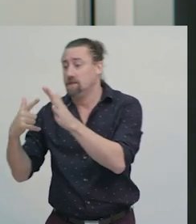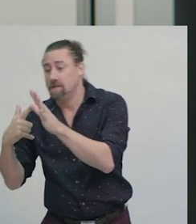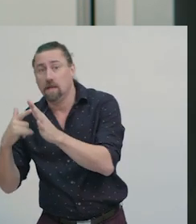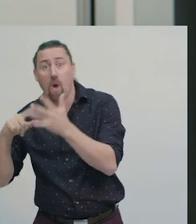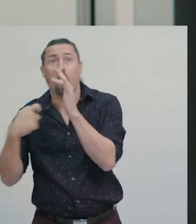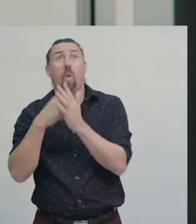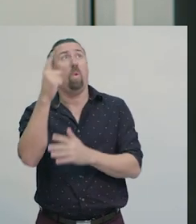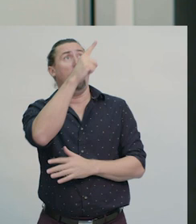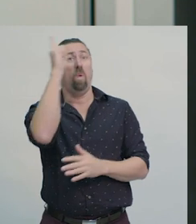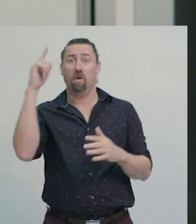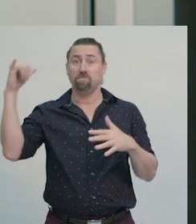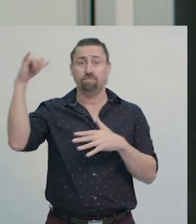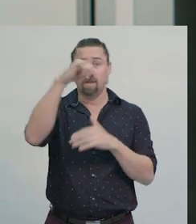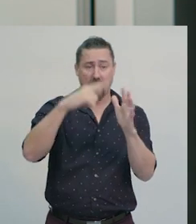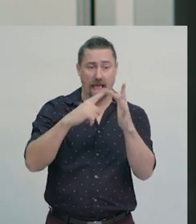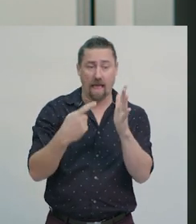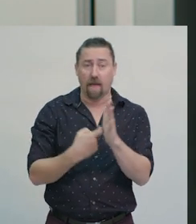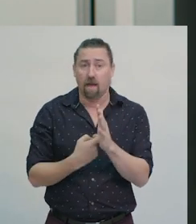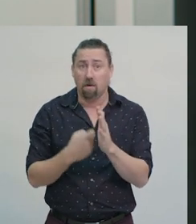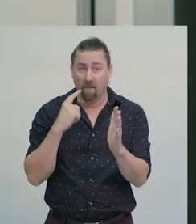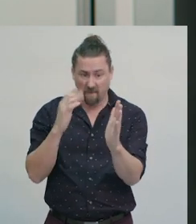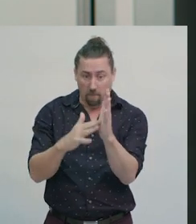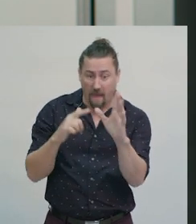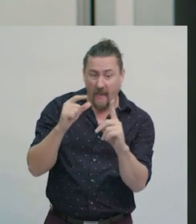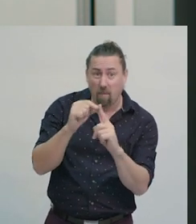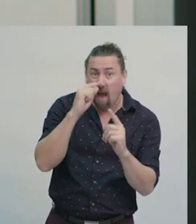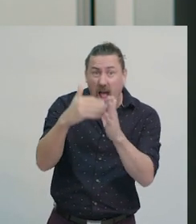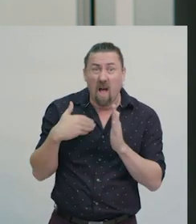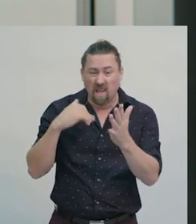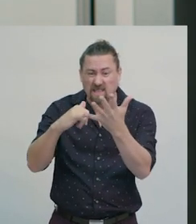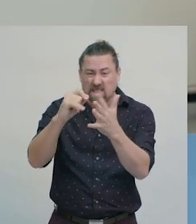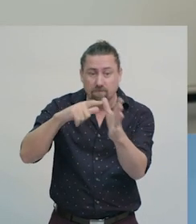There are even maps that can help navigation in space.